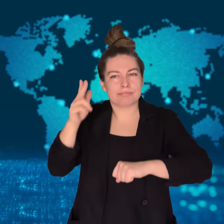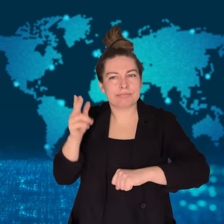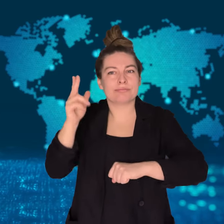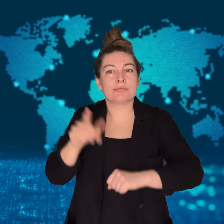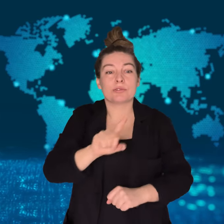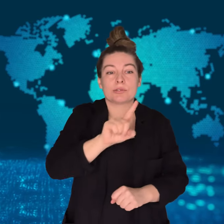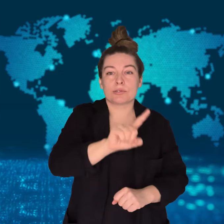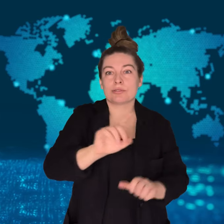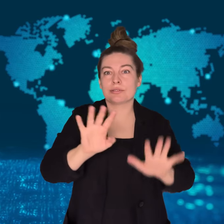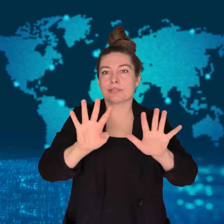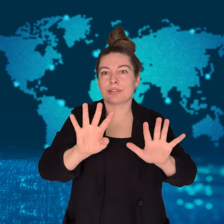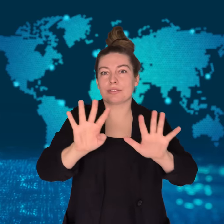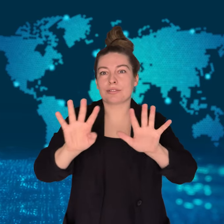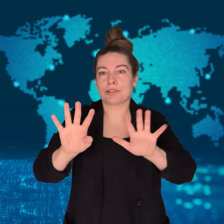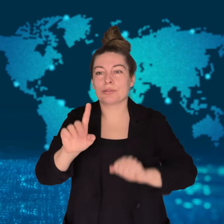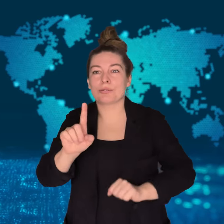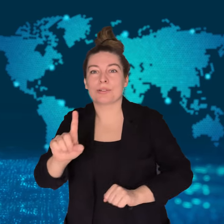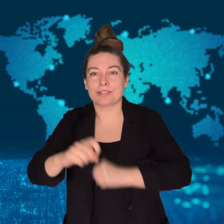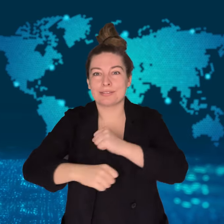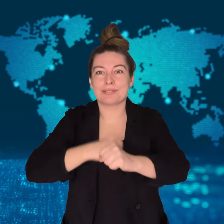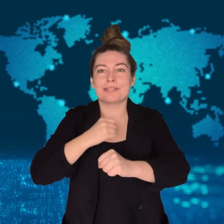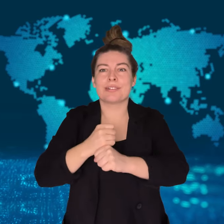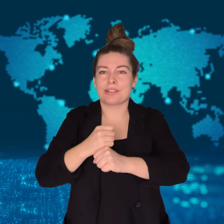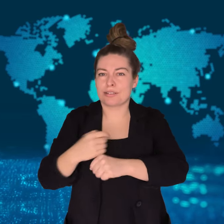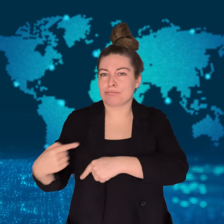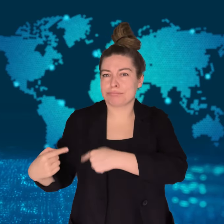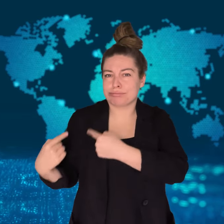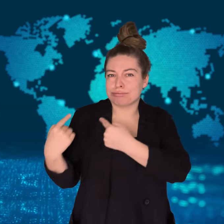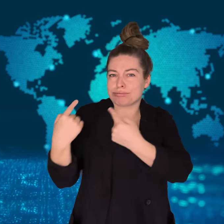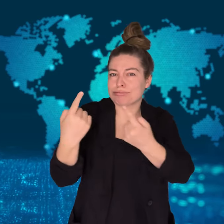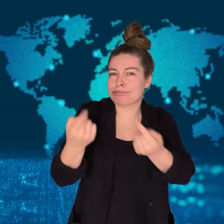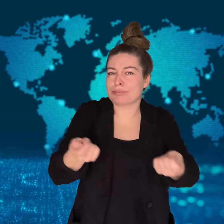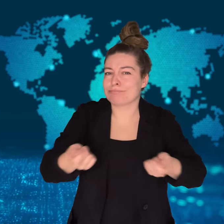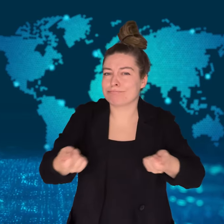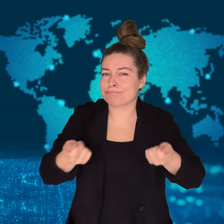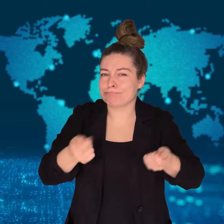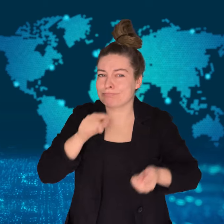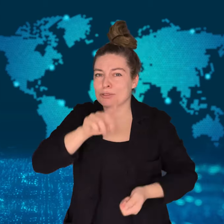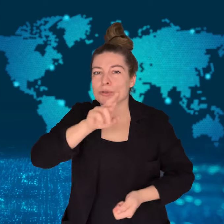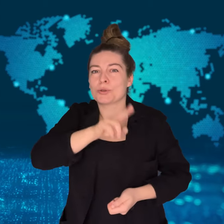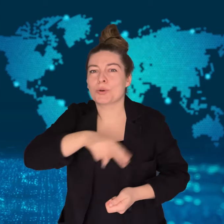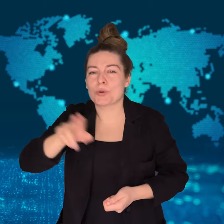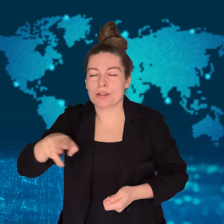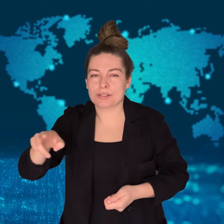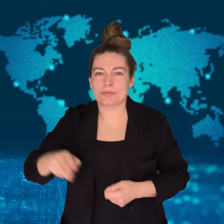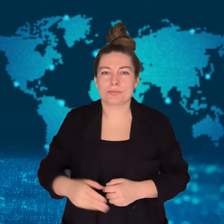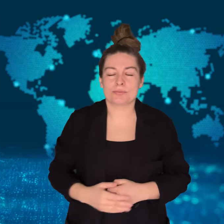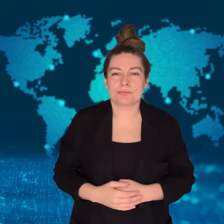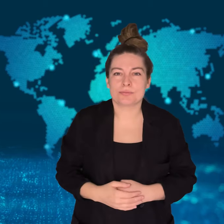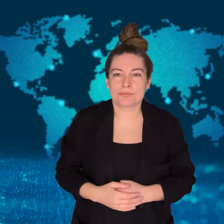He has been the head of state in Norway since 1991.